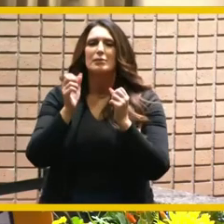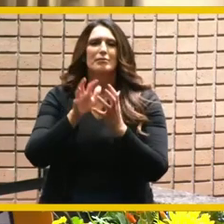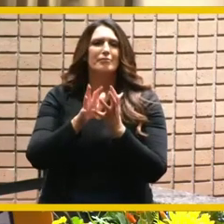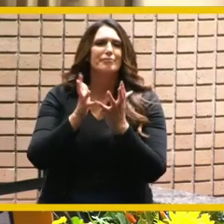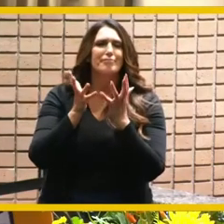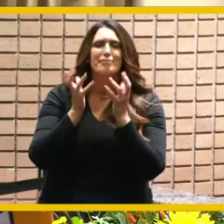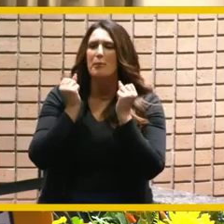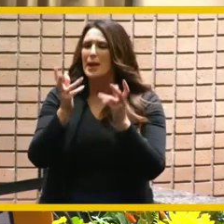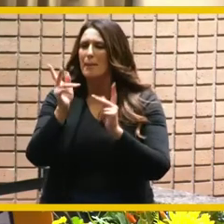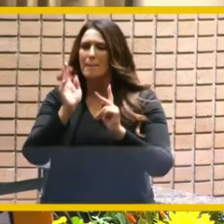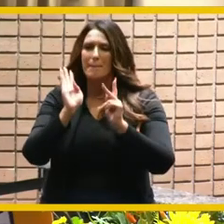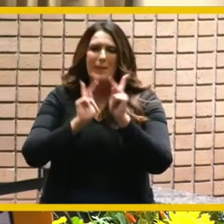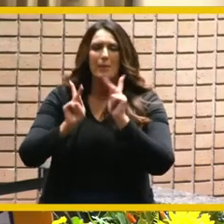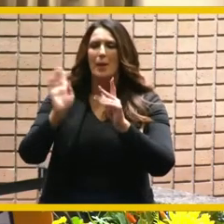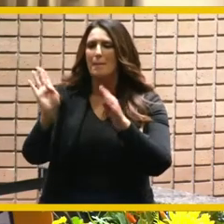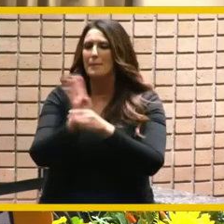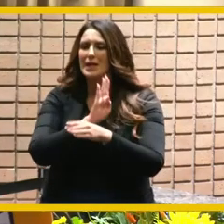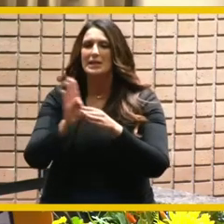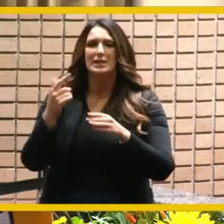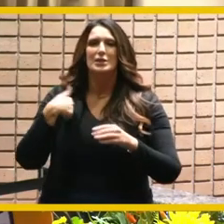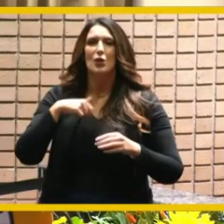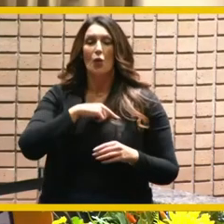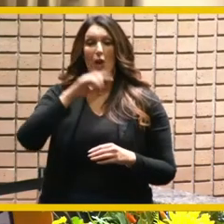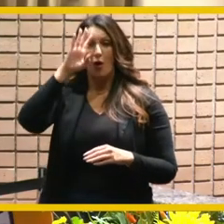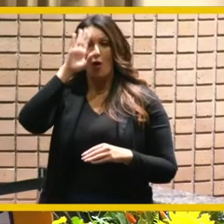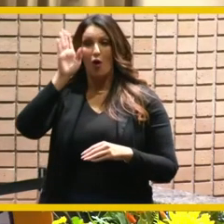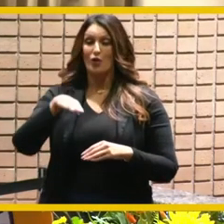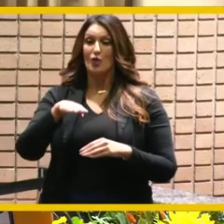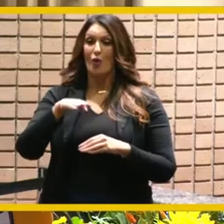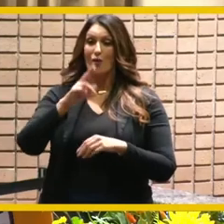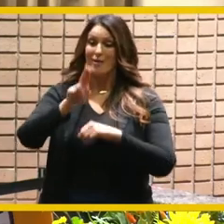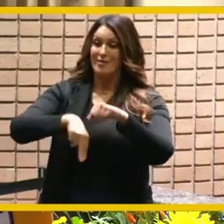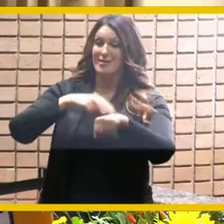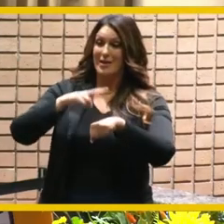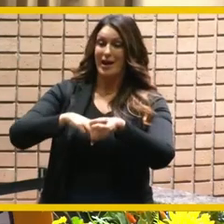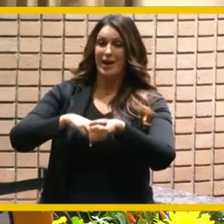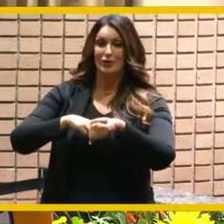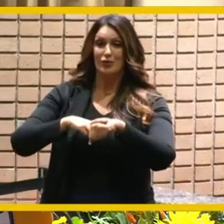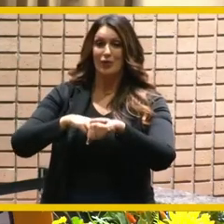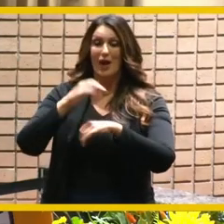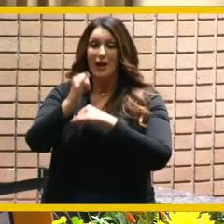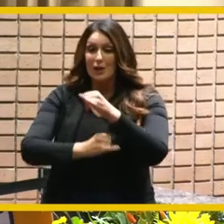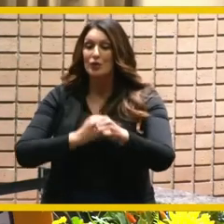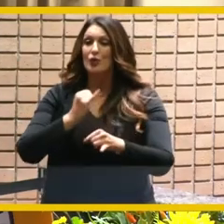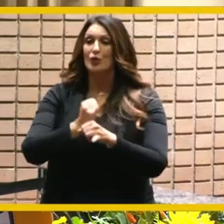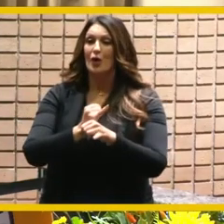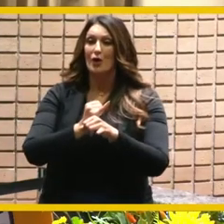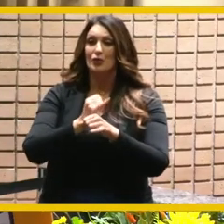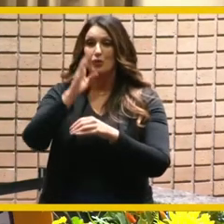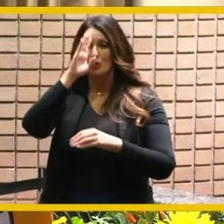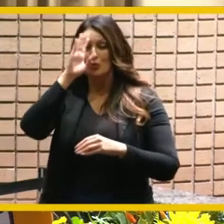best of riverside nationally and internationally and one of those people is gordon bournes so